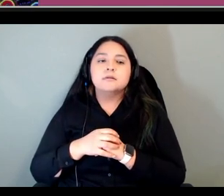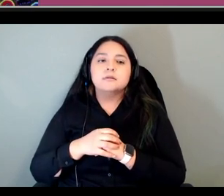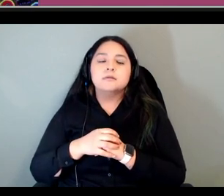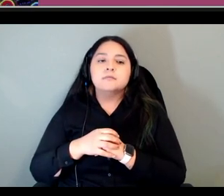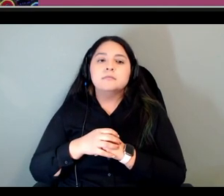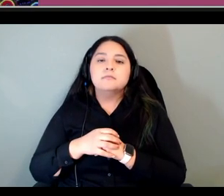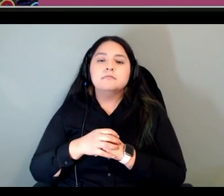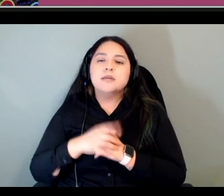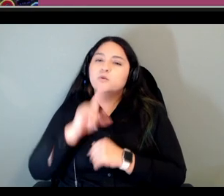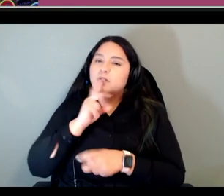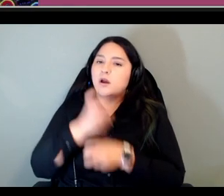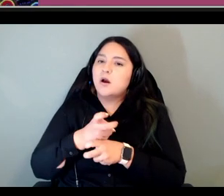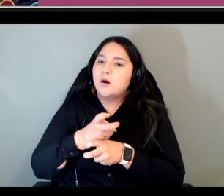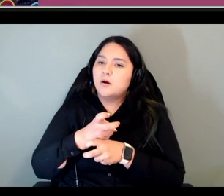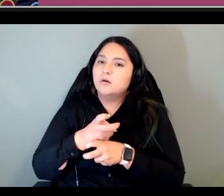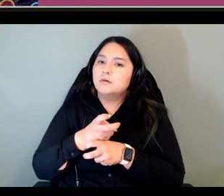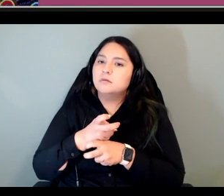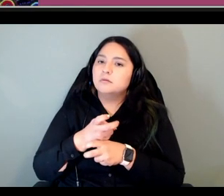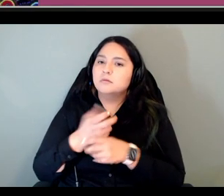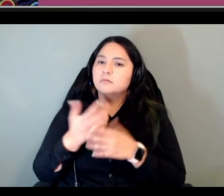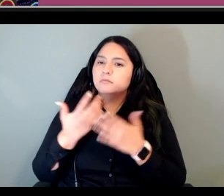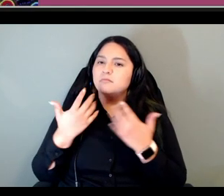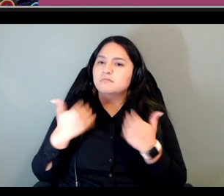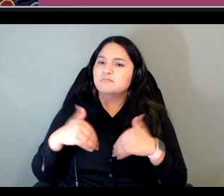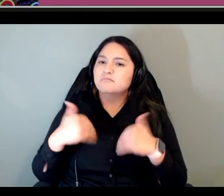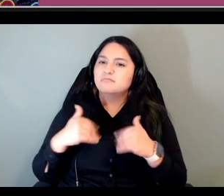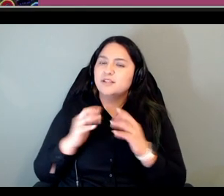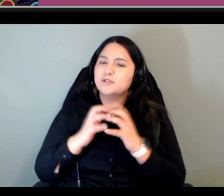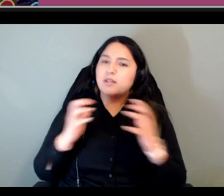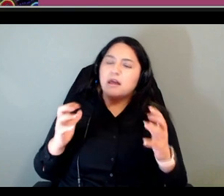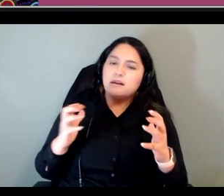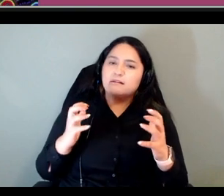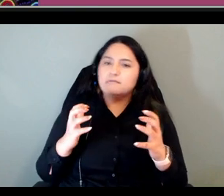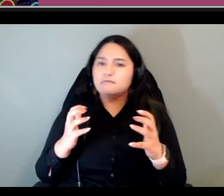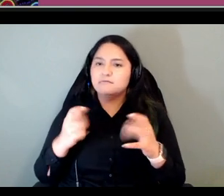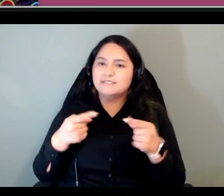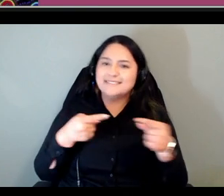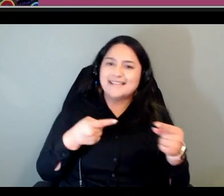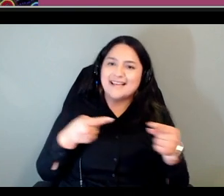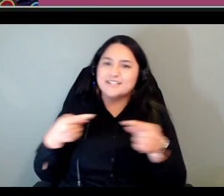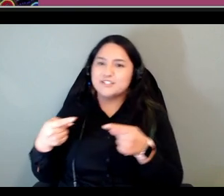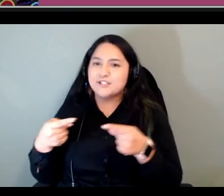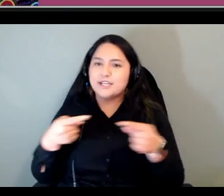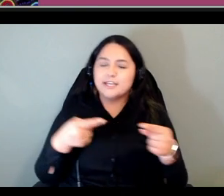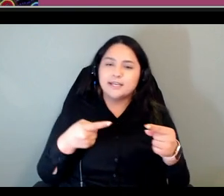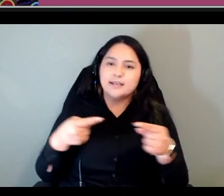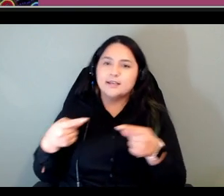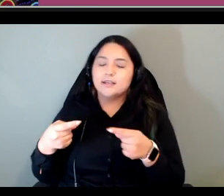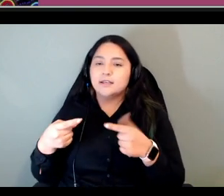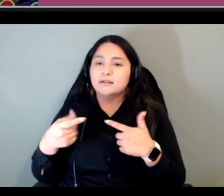was really hard there were tensions between pedagogy the pedagogical approaches